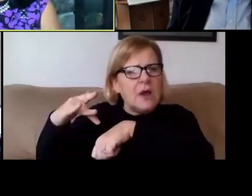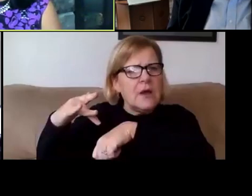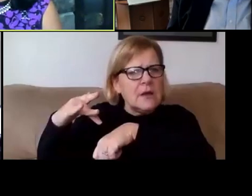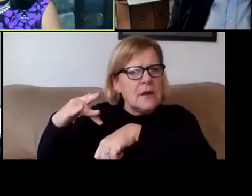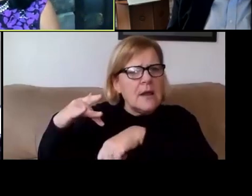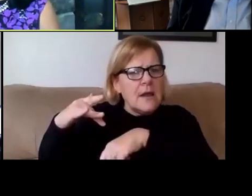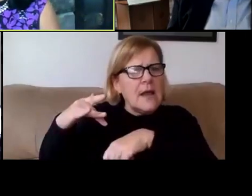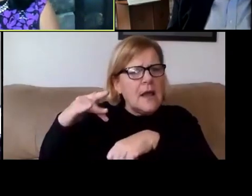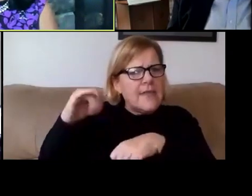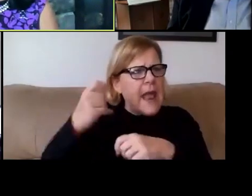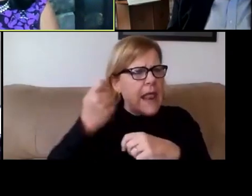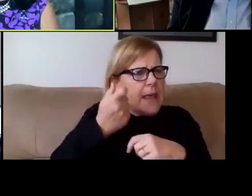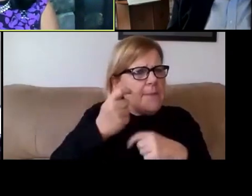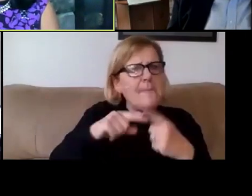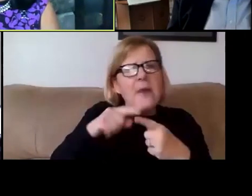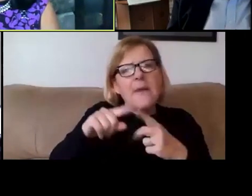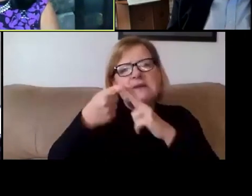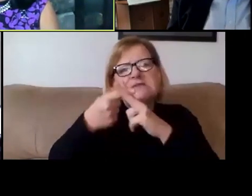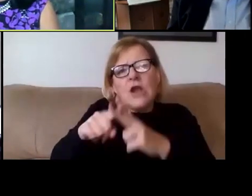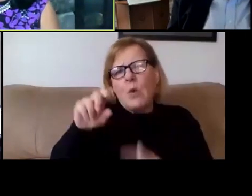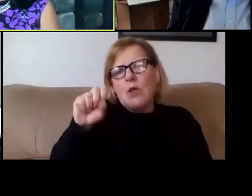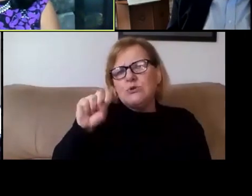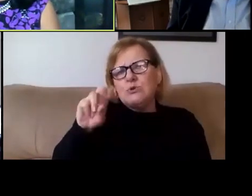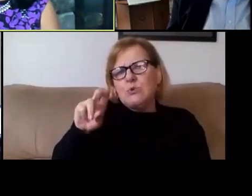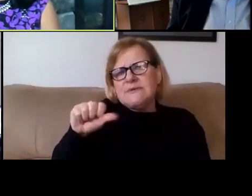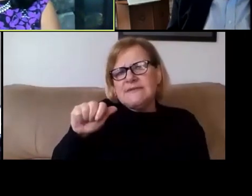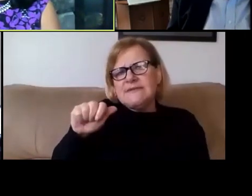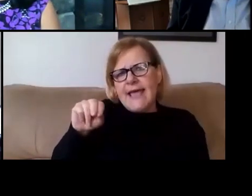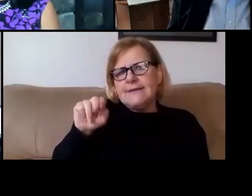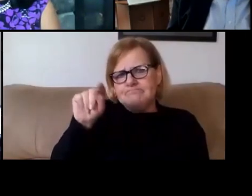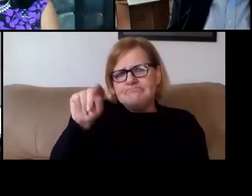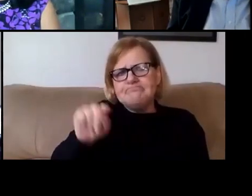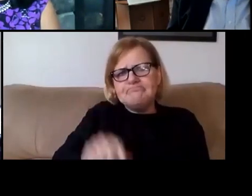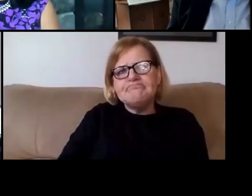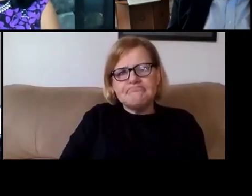but maybe I'll start with Susan on this question. Sure, thank you.